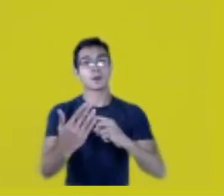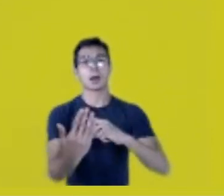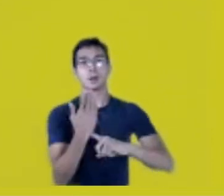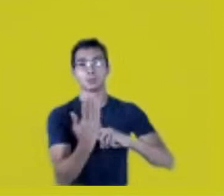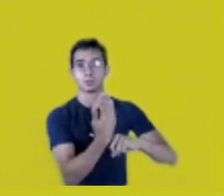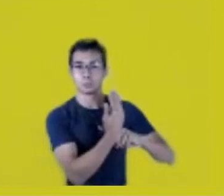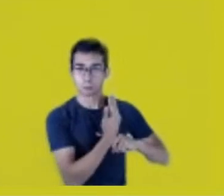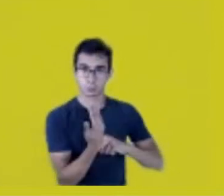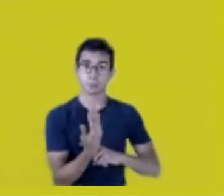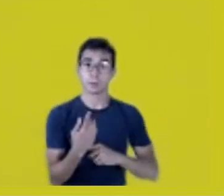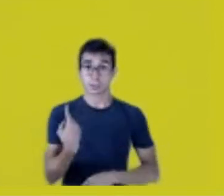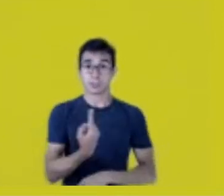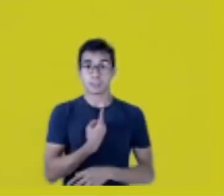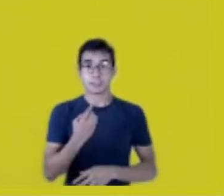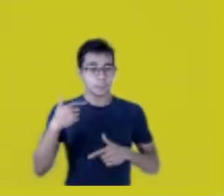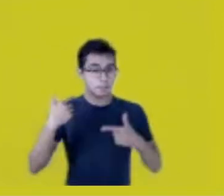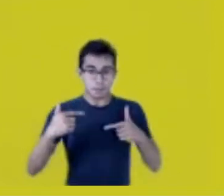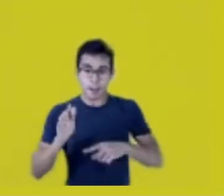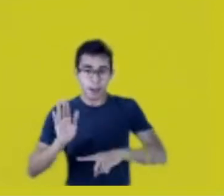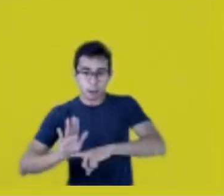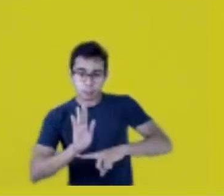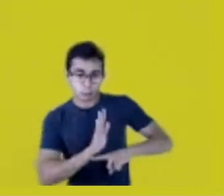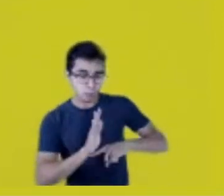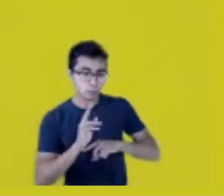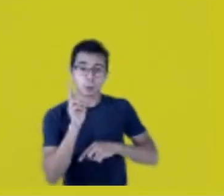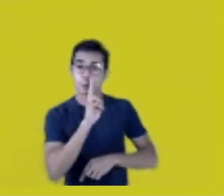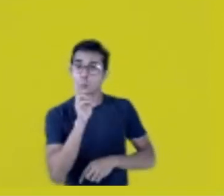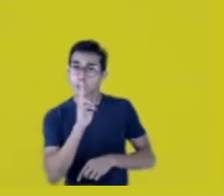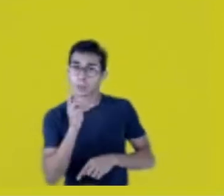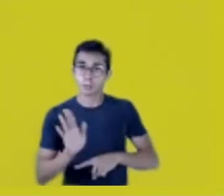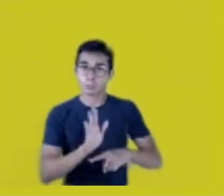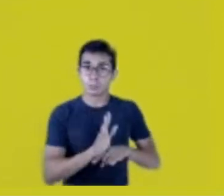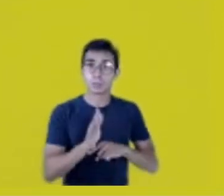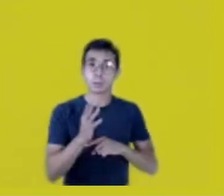and now creating specific tools in the Kaingáng language,